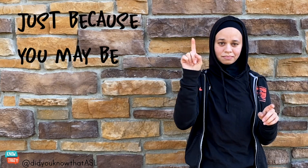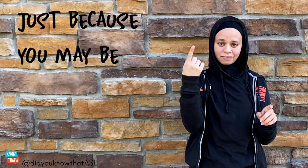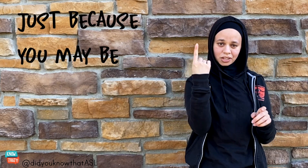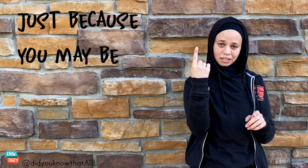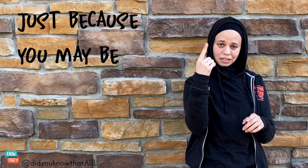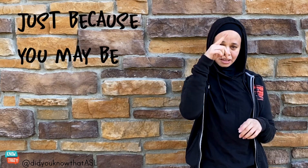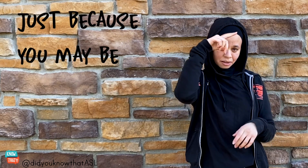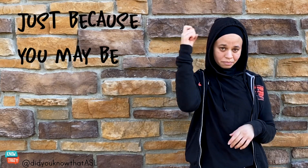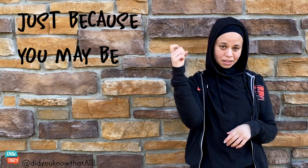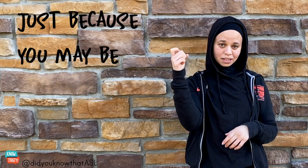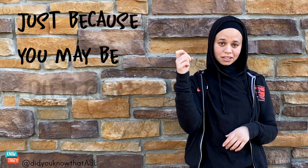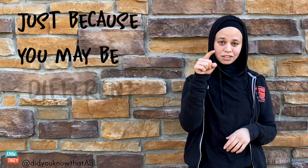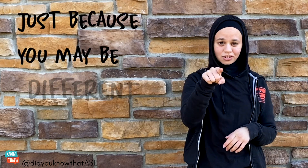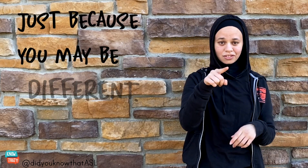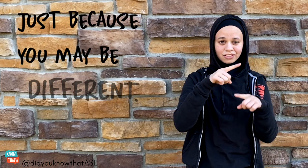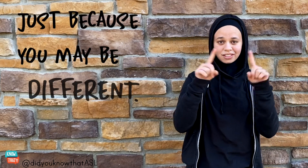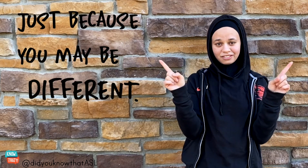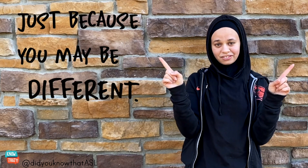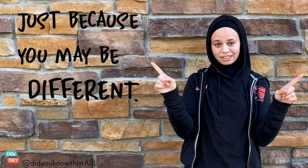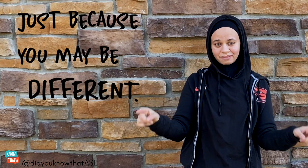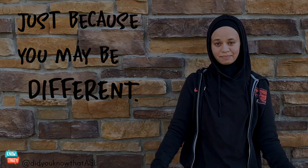just because you may be different.